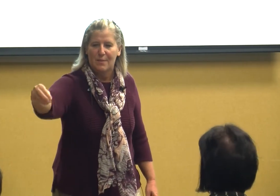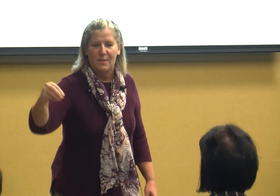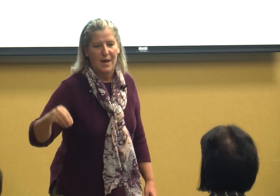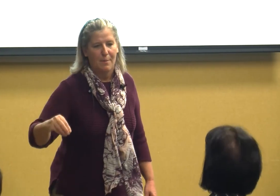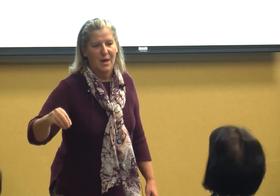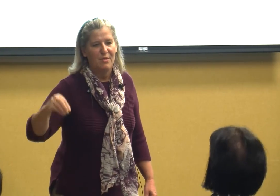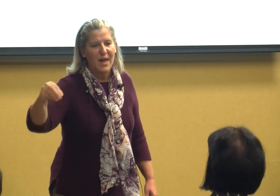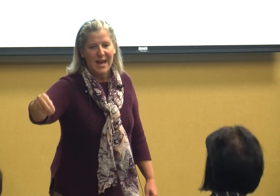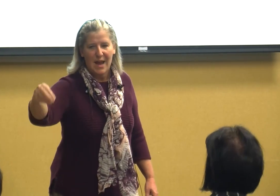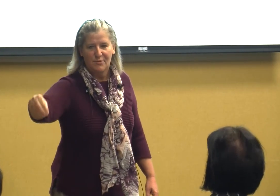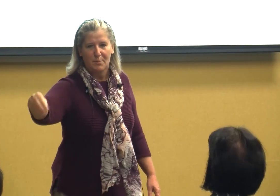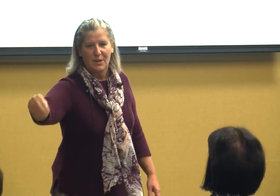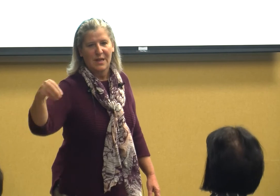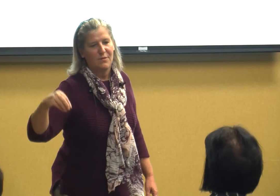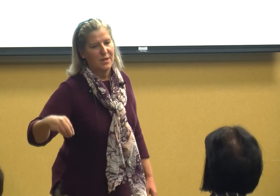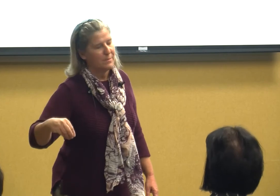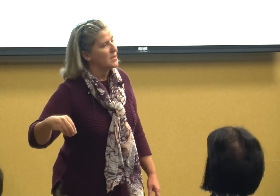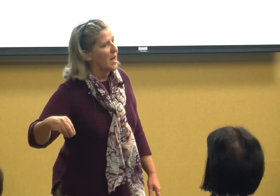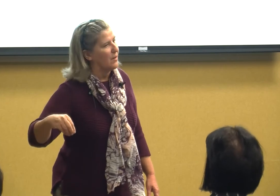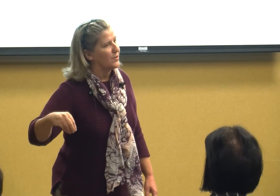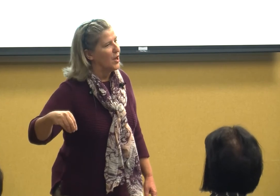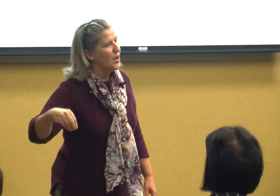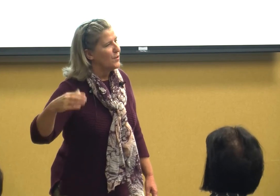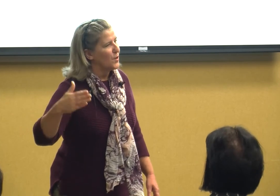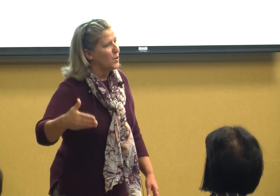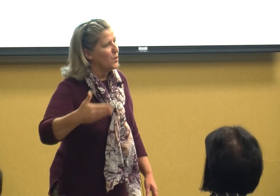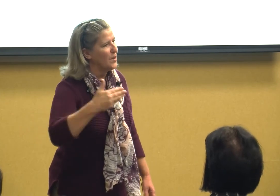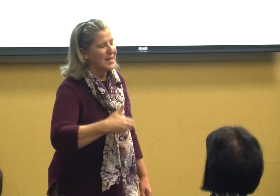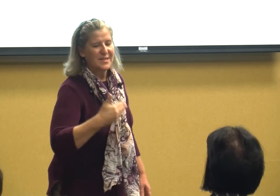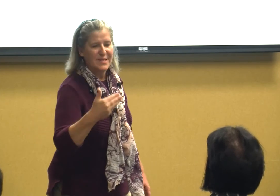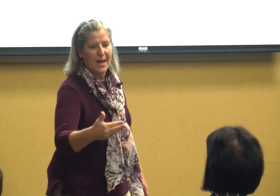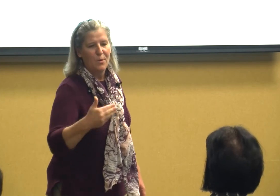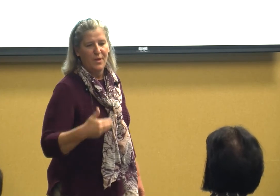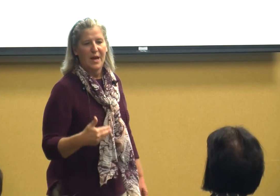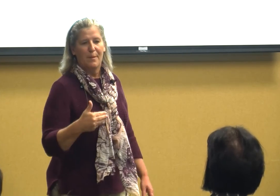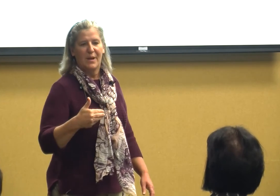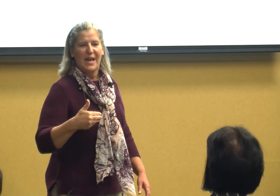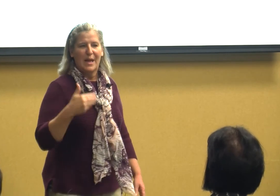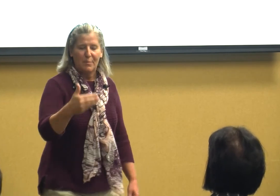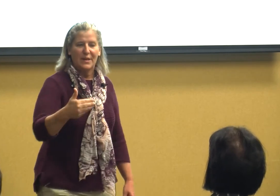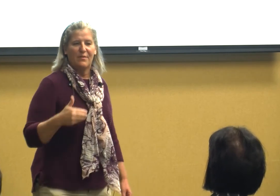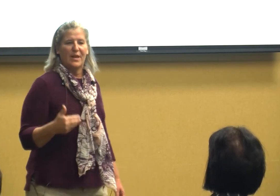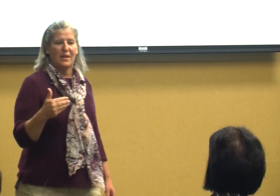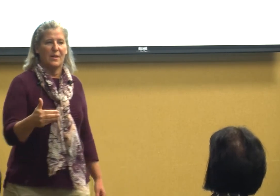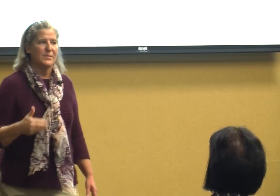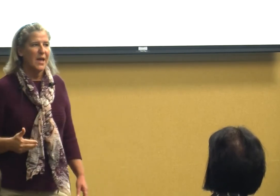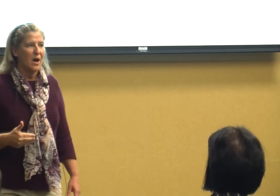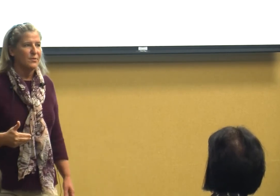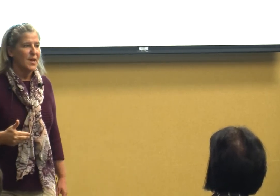them they have to believe in themselves so you've got to sell them in believing in themselves and